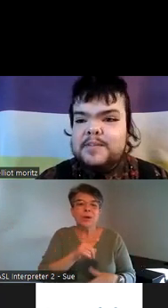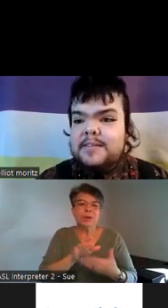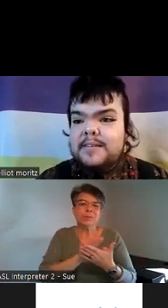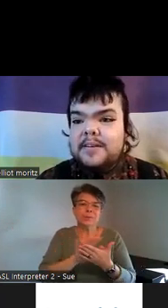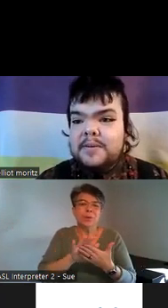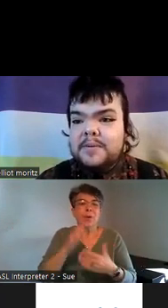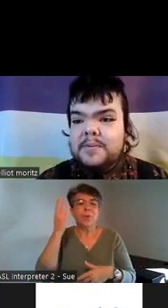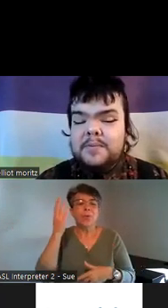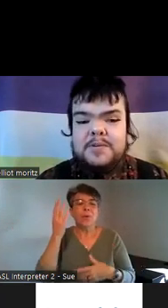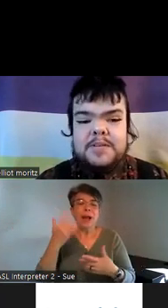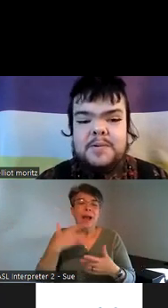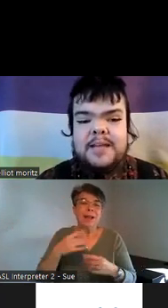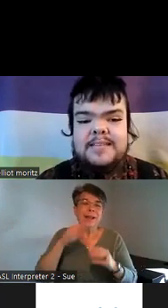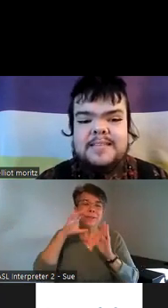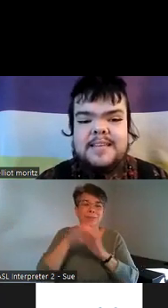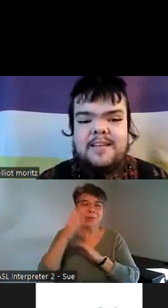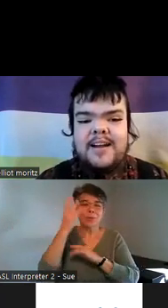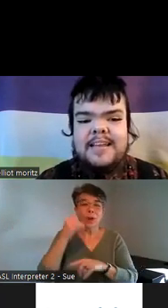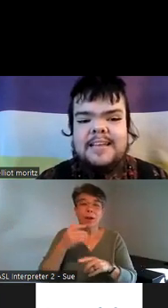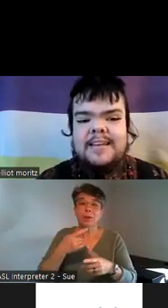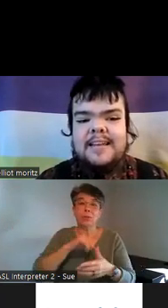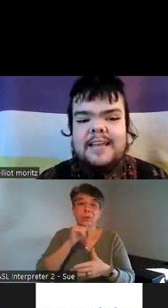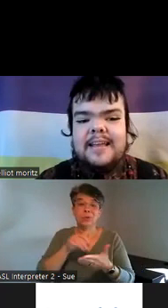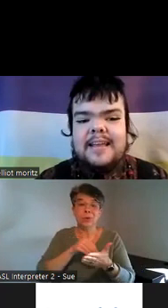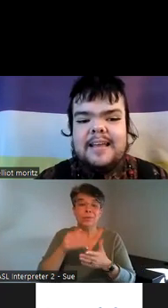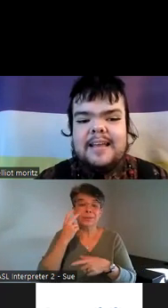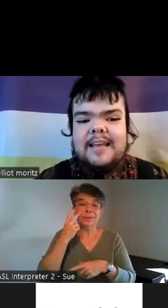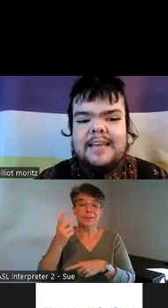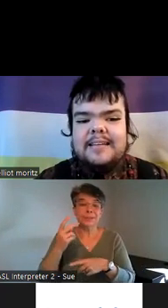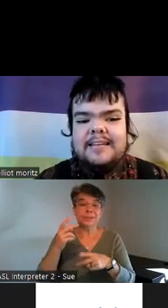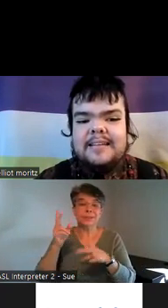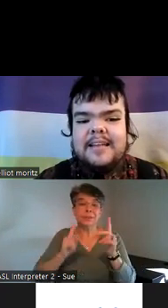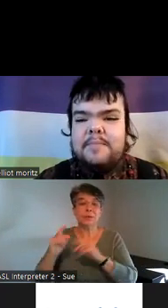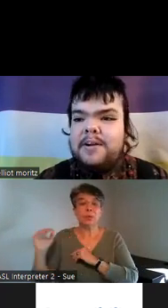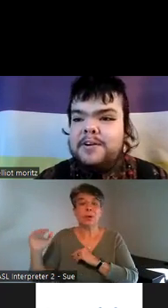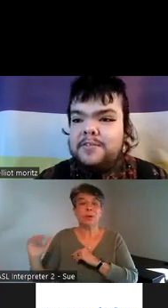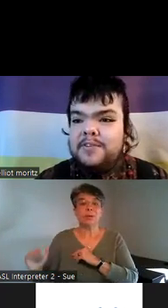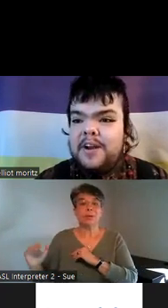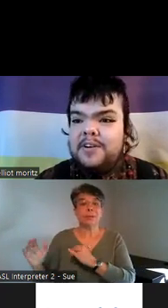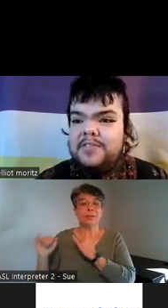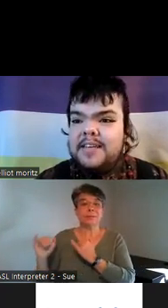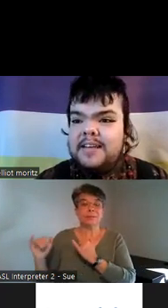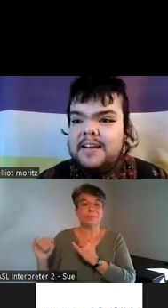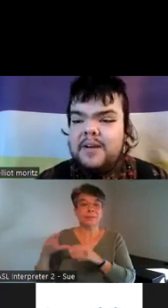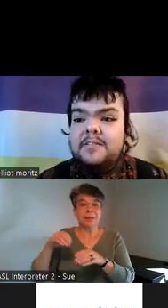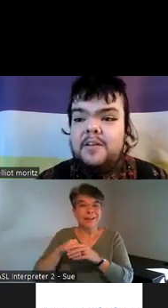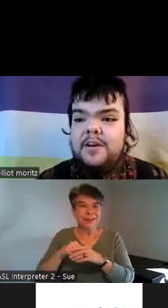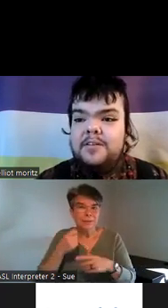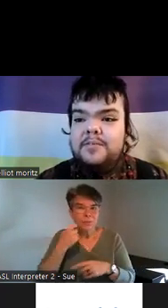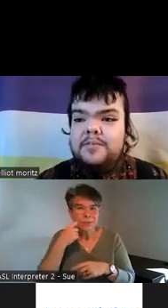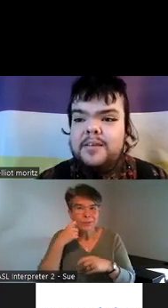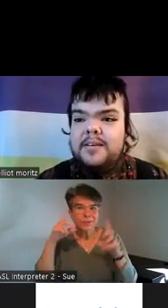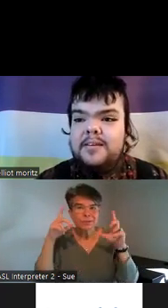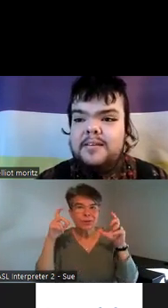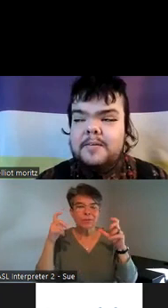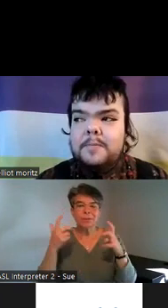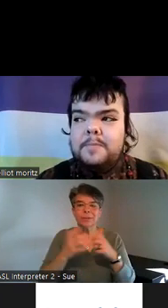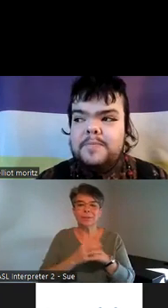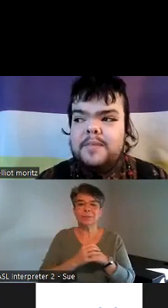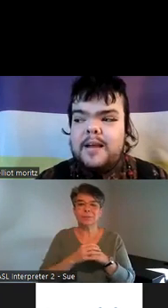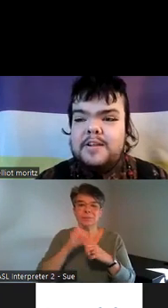person who which we don't get to see a lot in in like modern photography I find a lot of the a lot